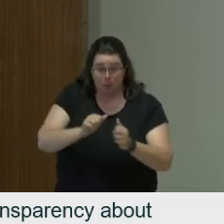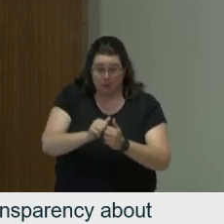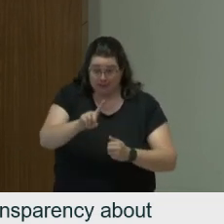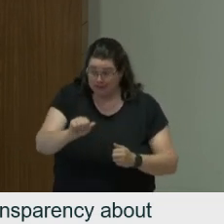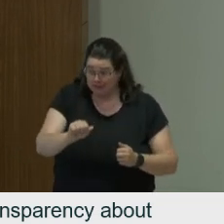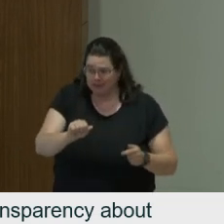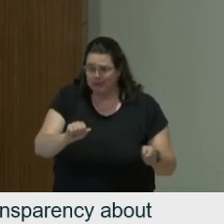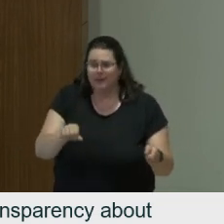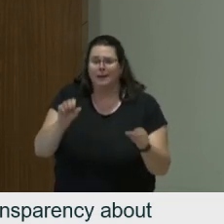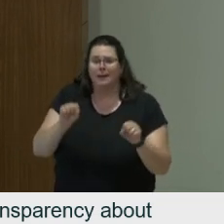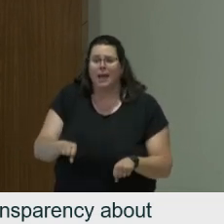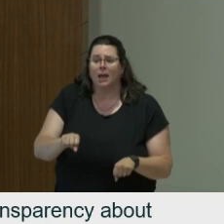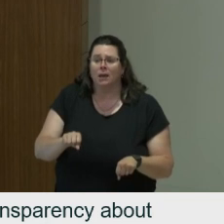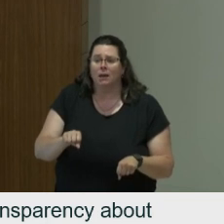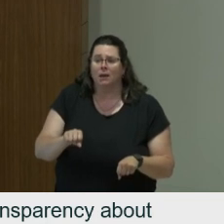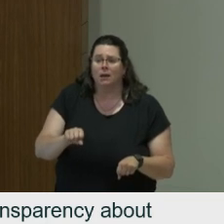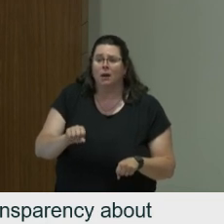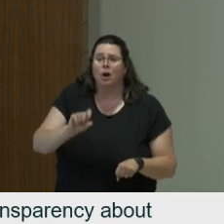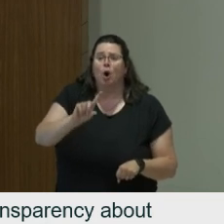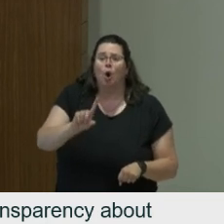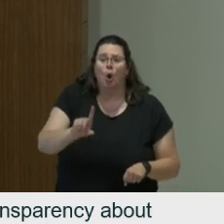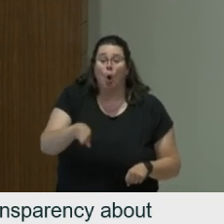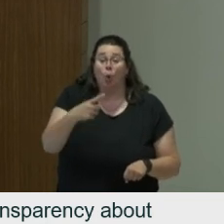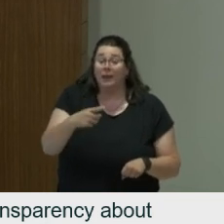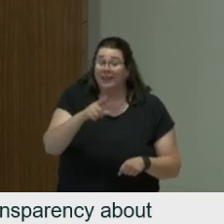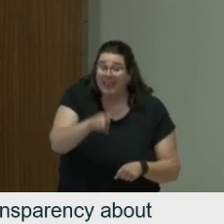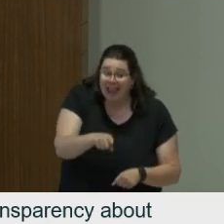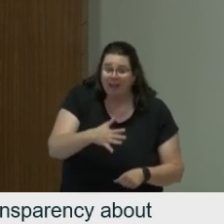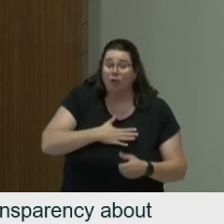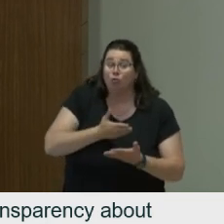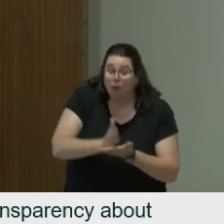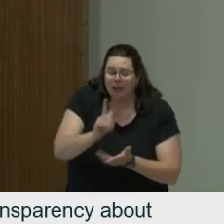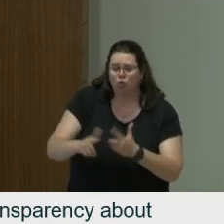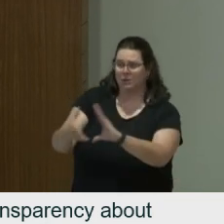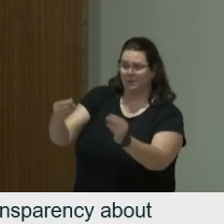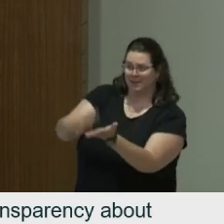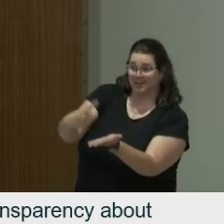can openly discuss their experiences without fear. If we're going to look to risk-bearing,